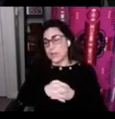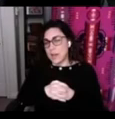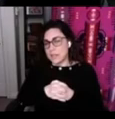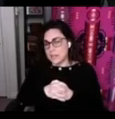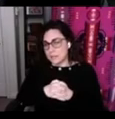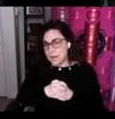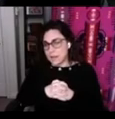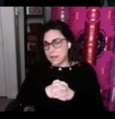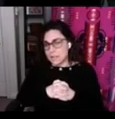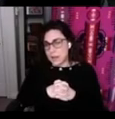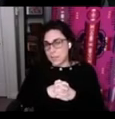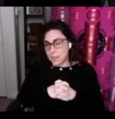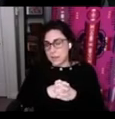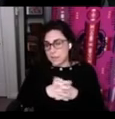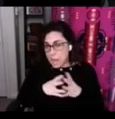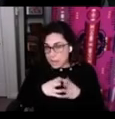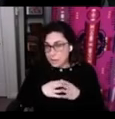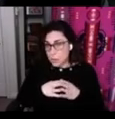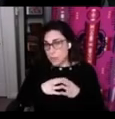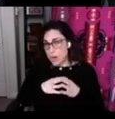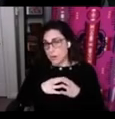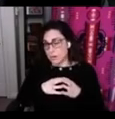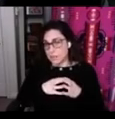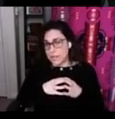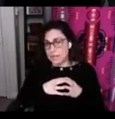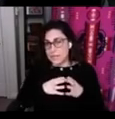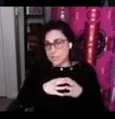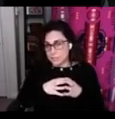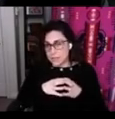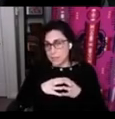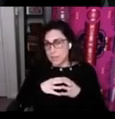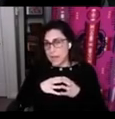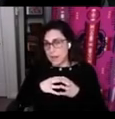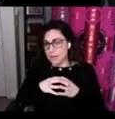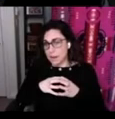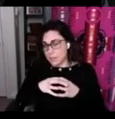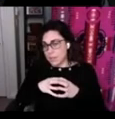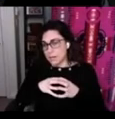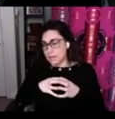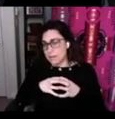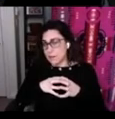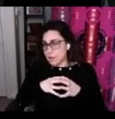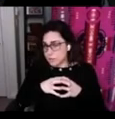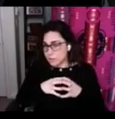identifies that we have nine core partners and each of them have accompanying either elders or